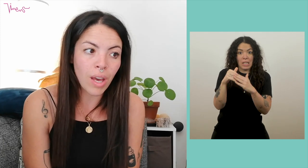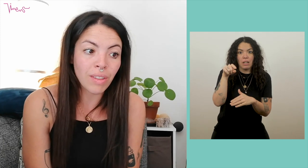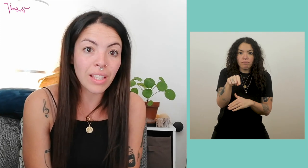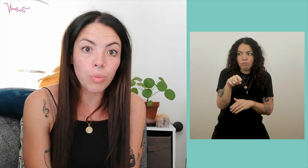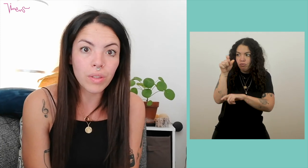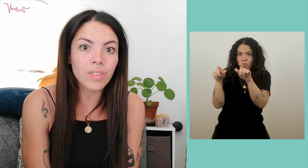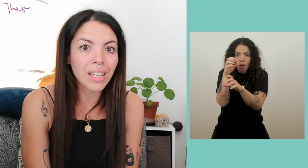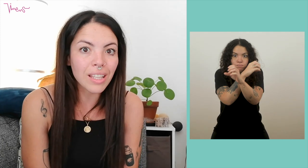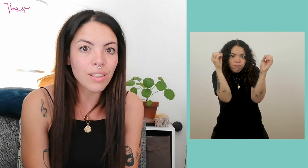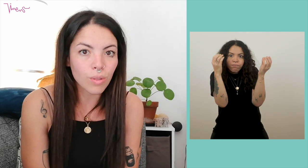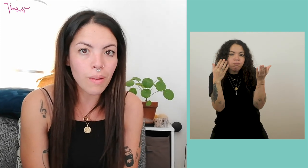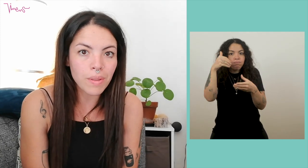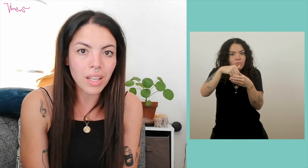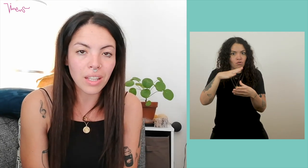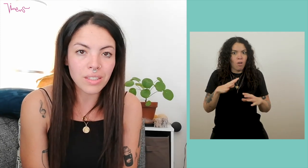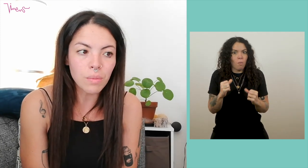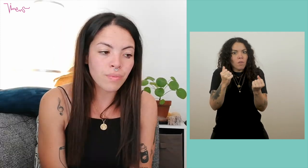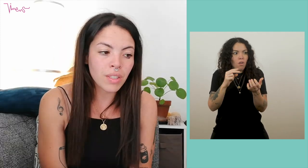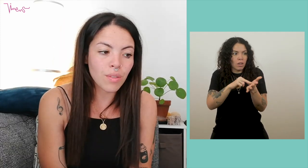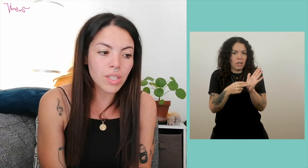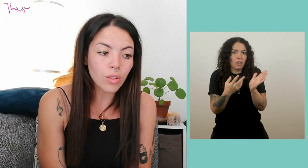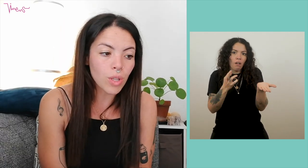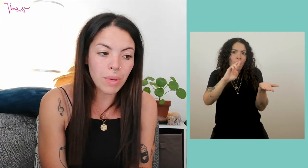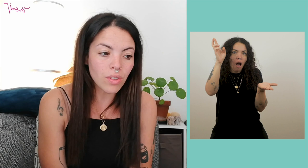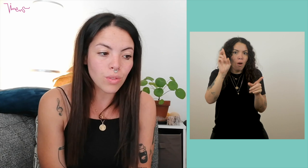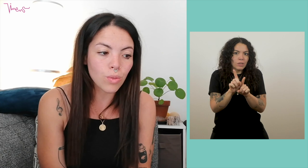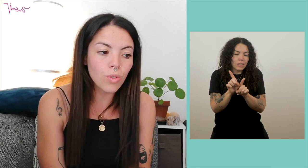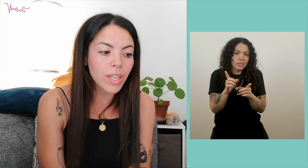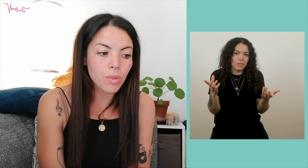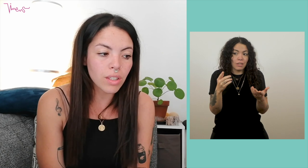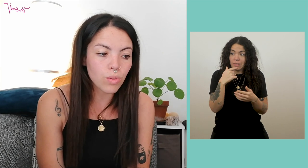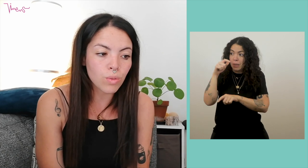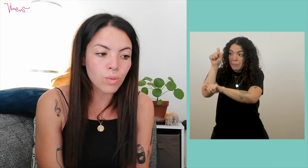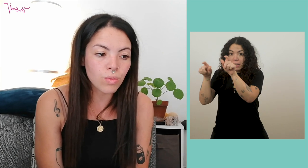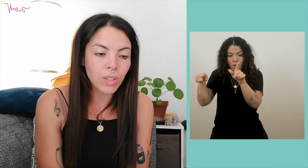with technical skills that are still quite rare, that means that people have no way of checking